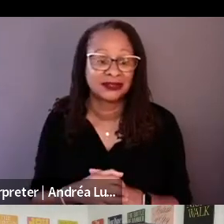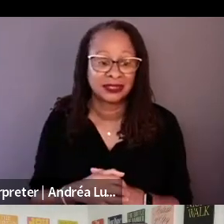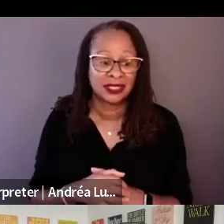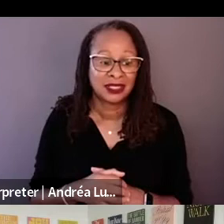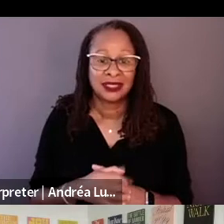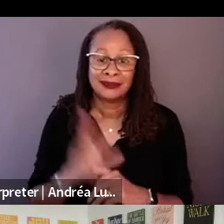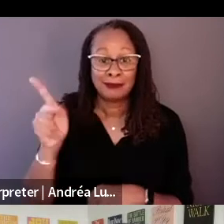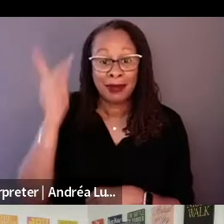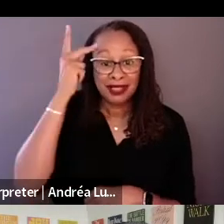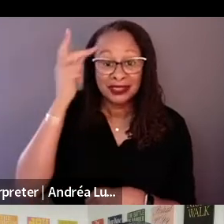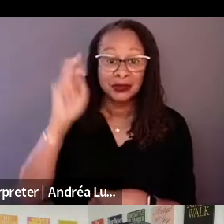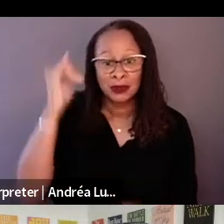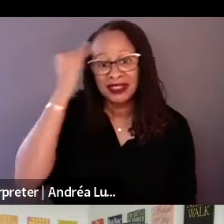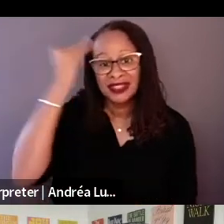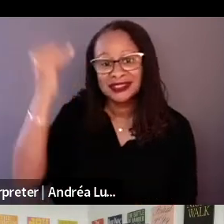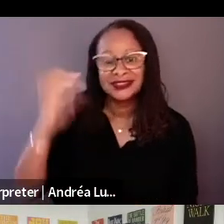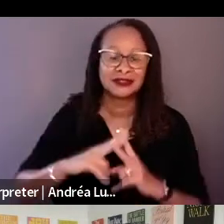It's someone that will listen to them and respect them.